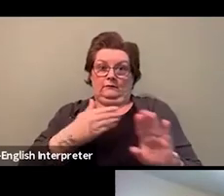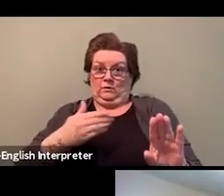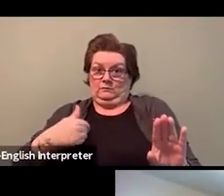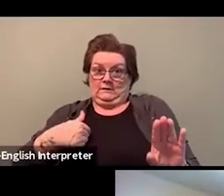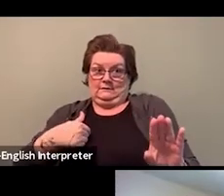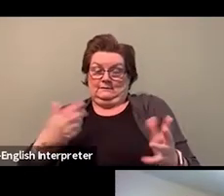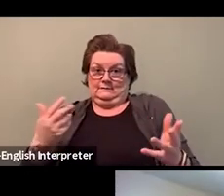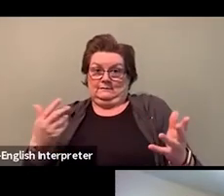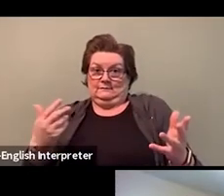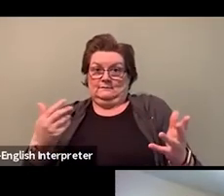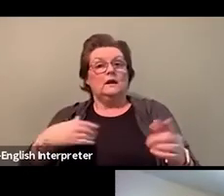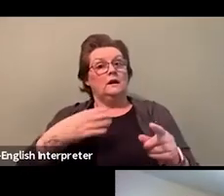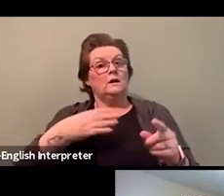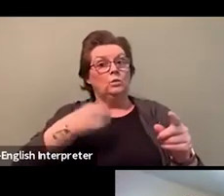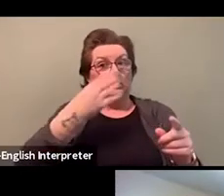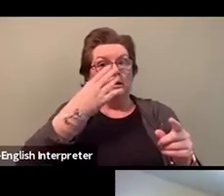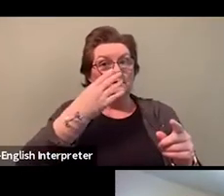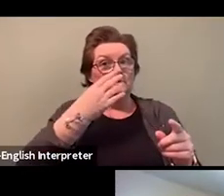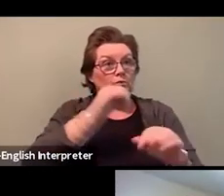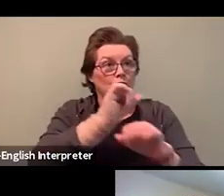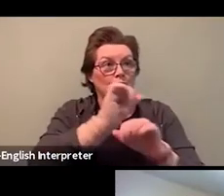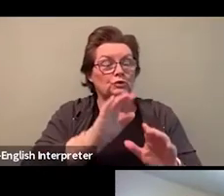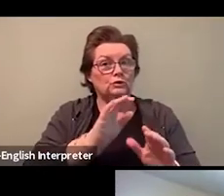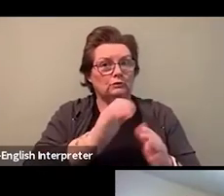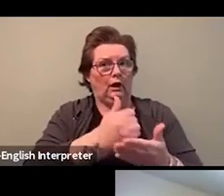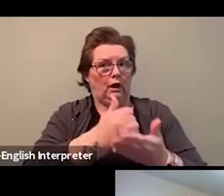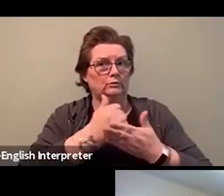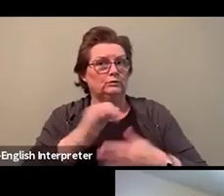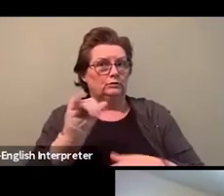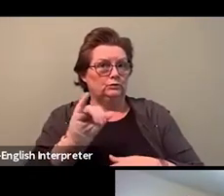that are continuingly helping push that envelope further and further.